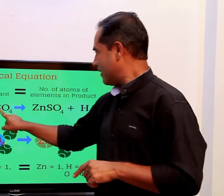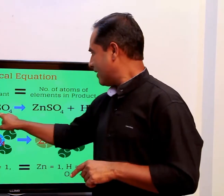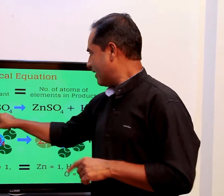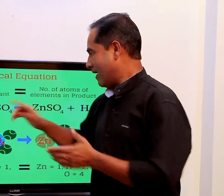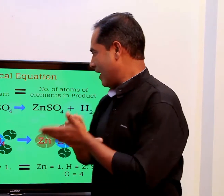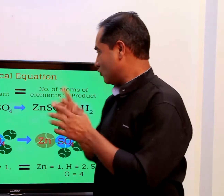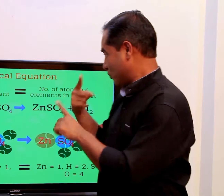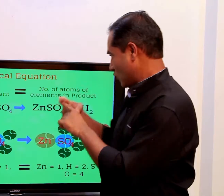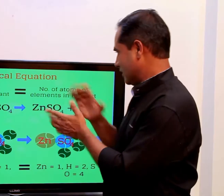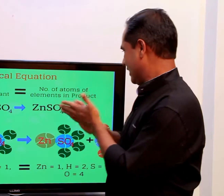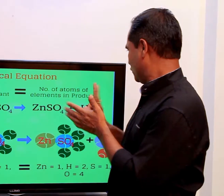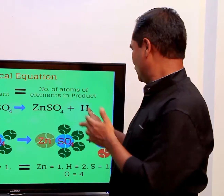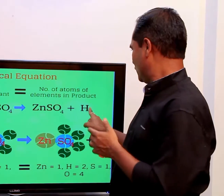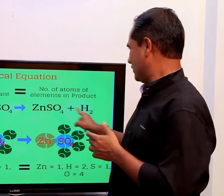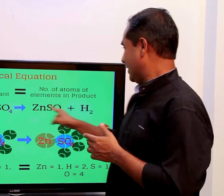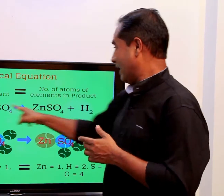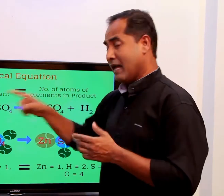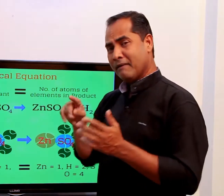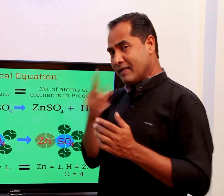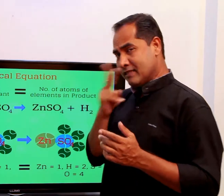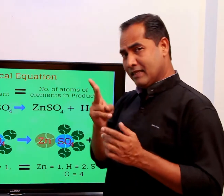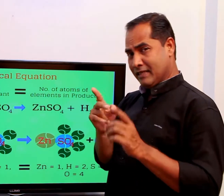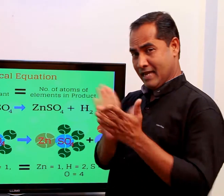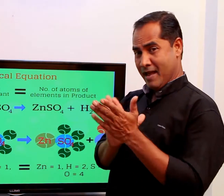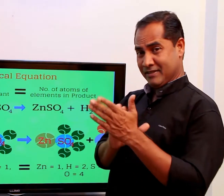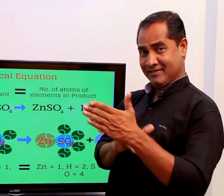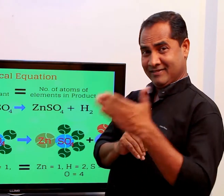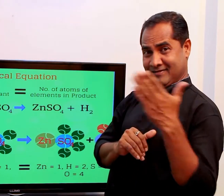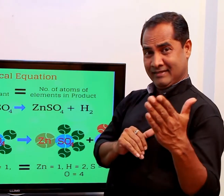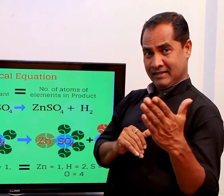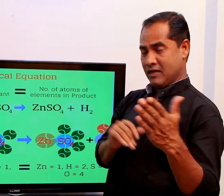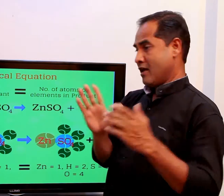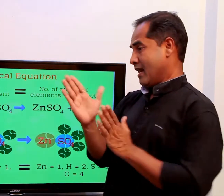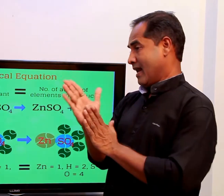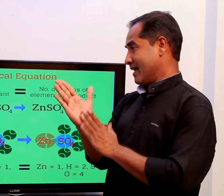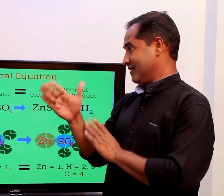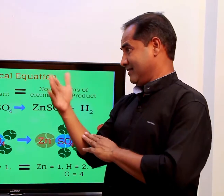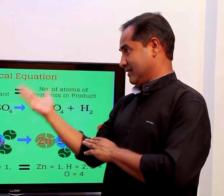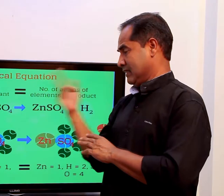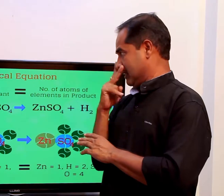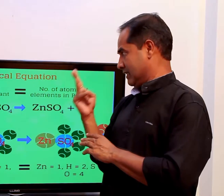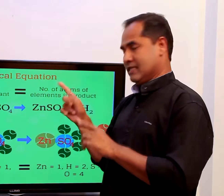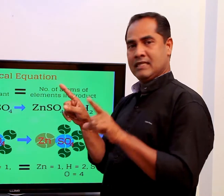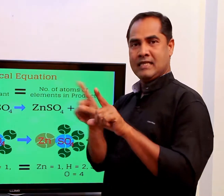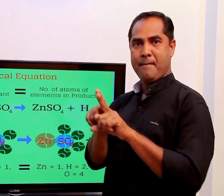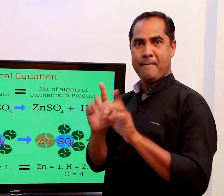zinc and remains the same similarly hydrogen we had two on the left hand side has to be balanced